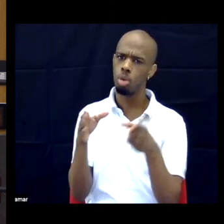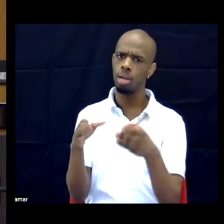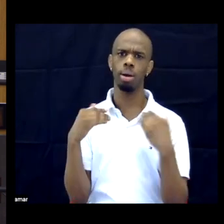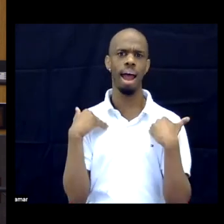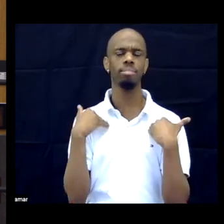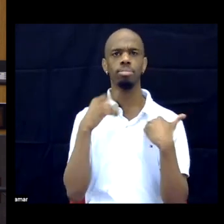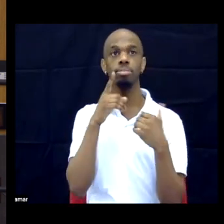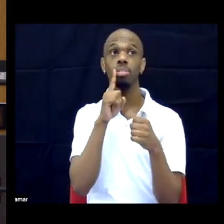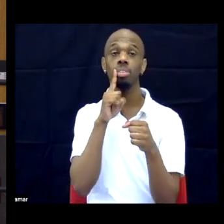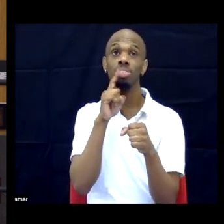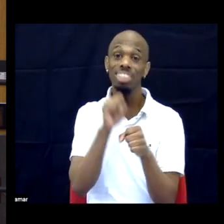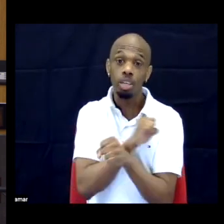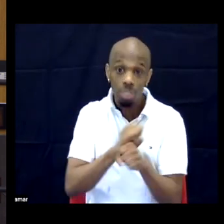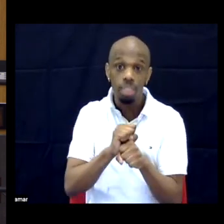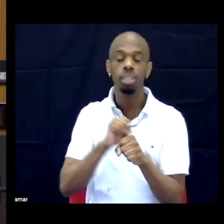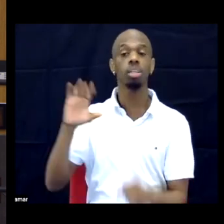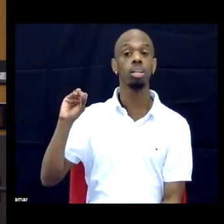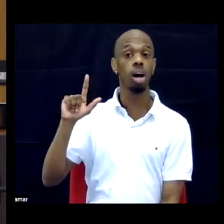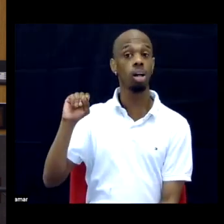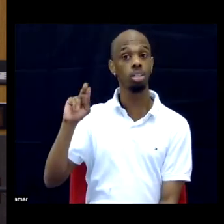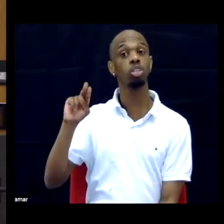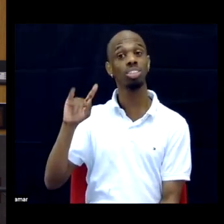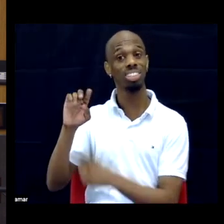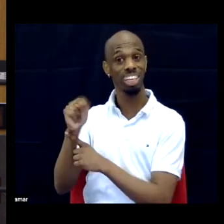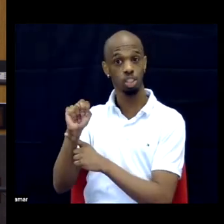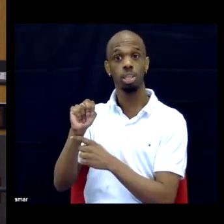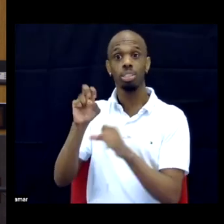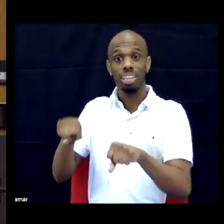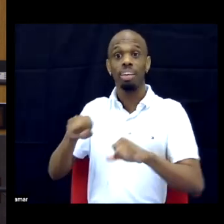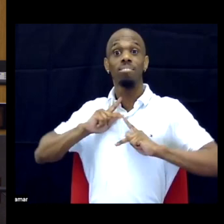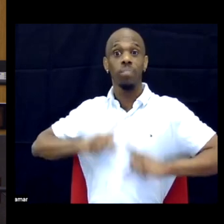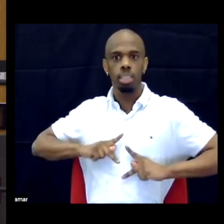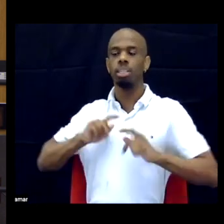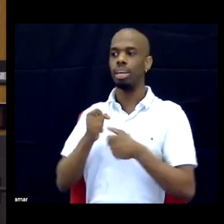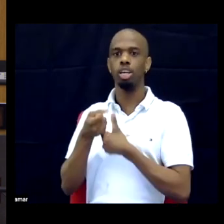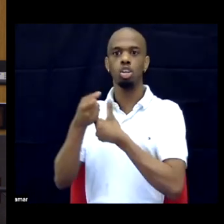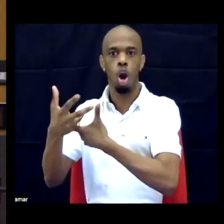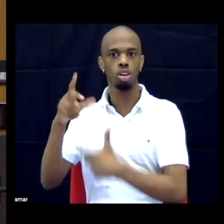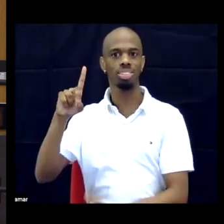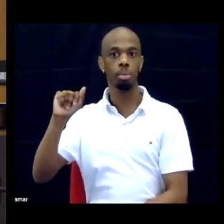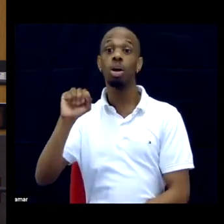in a very literal sense, colonization results in disability and in these, like, metaphoric